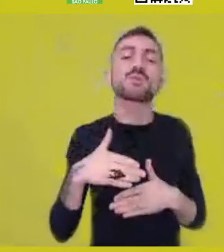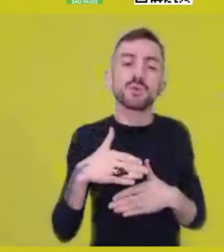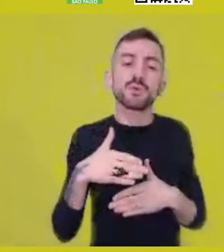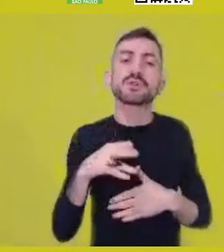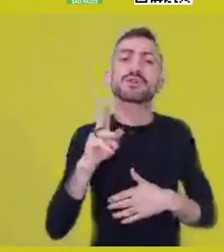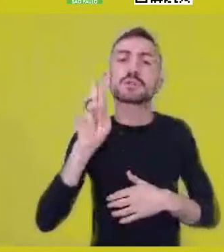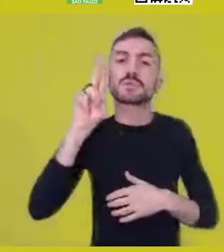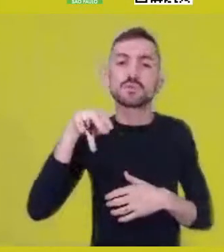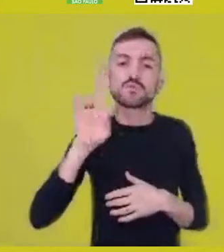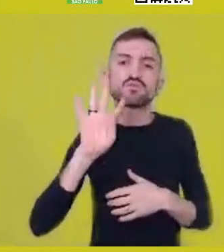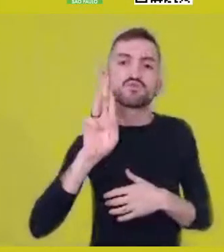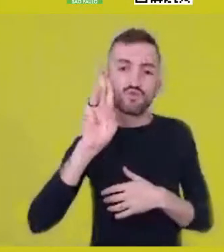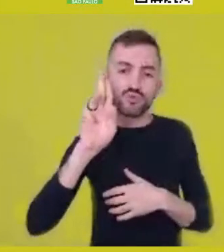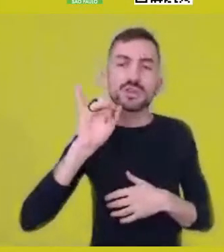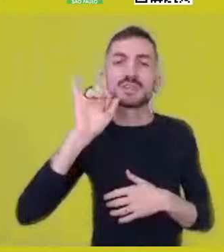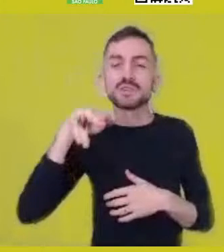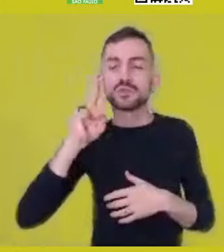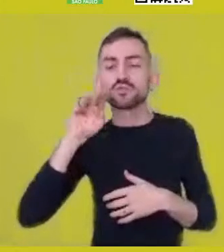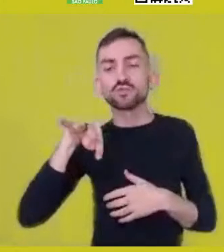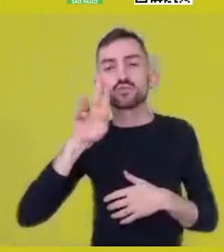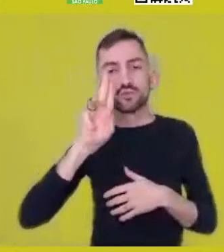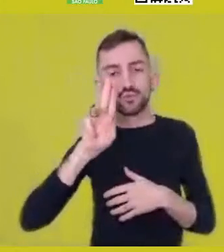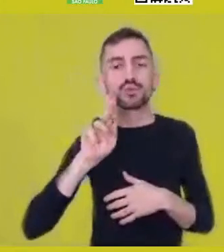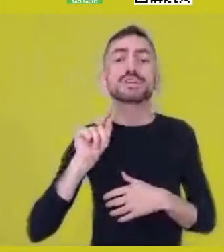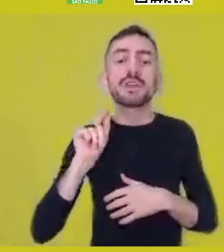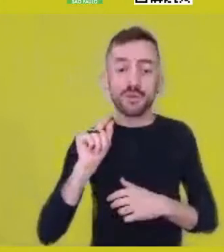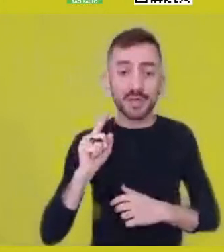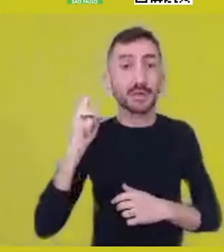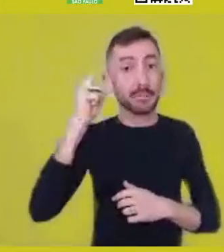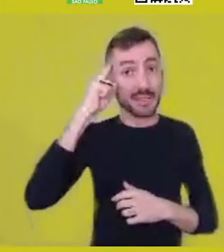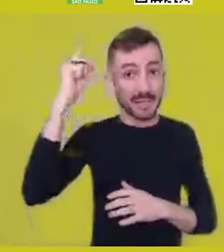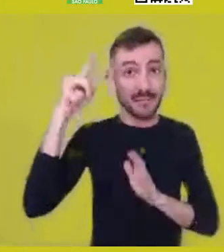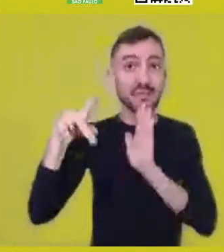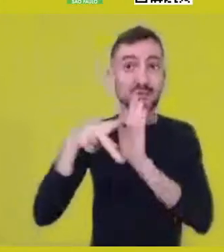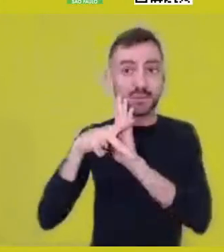the -ntu idea, which bases the Ubuntu school of thought,